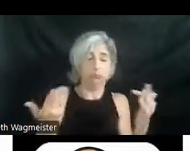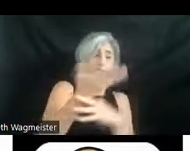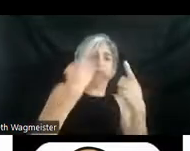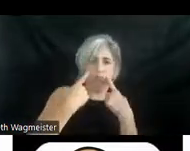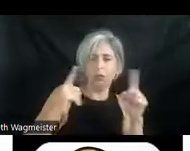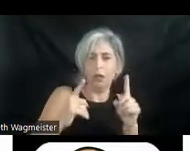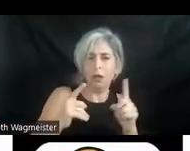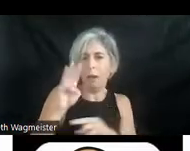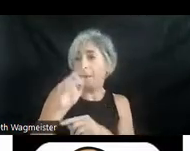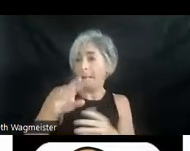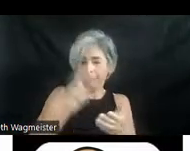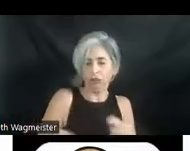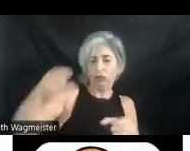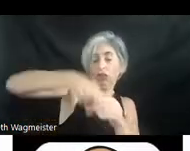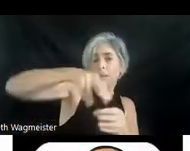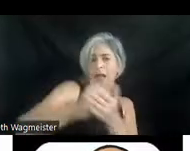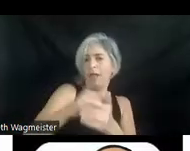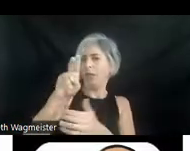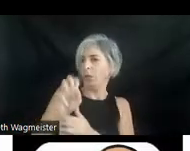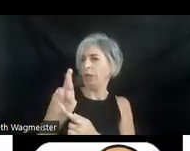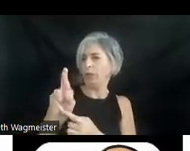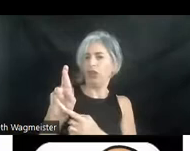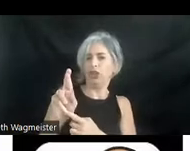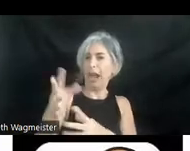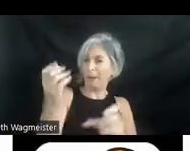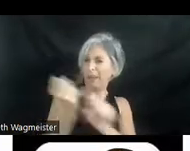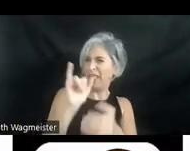Bobby jumped ahead the wiener. >> I'm going get me that son of a bitch.